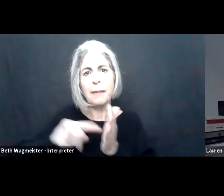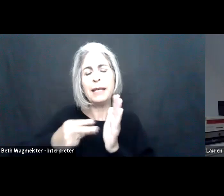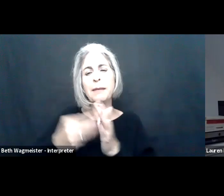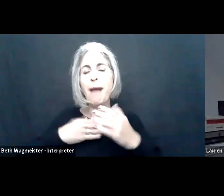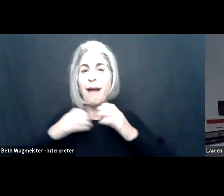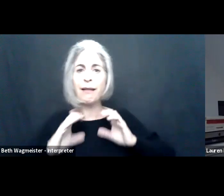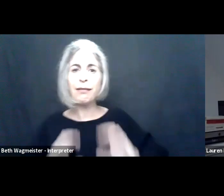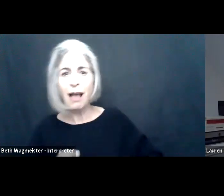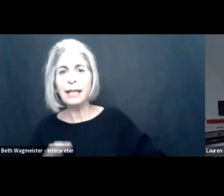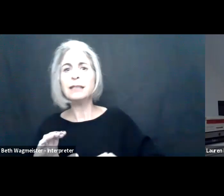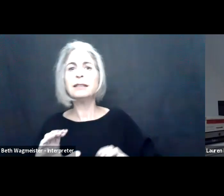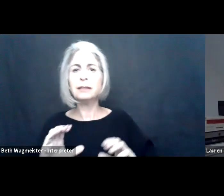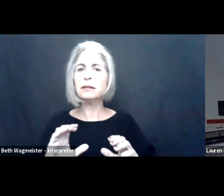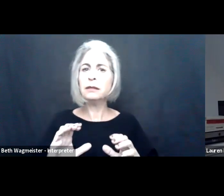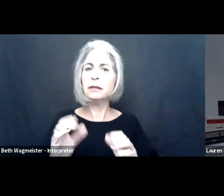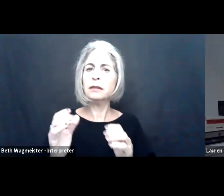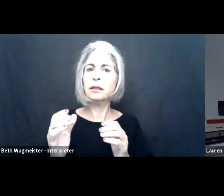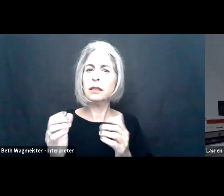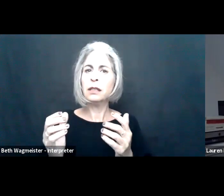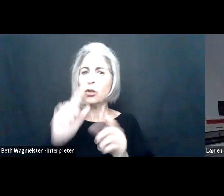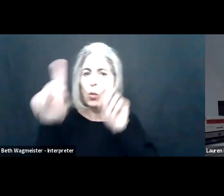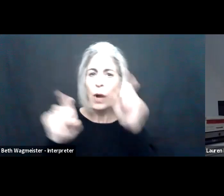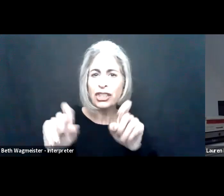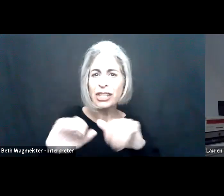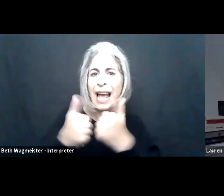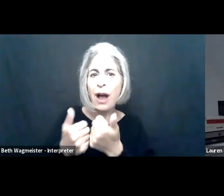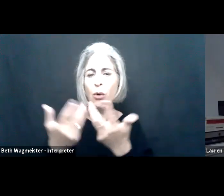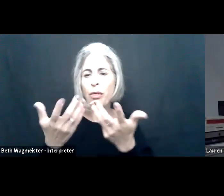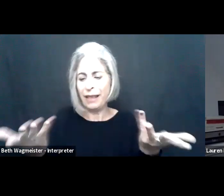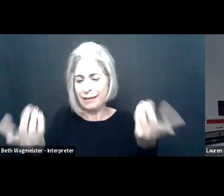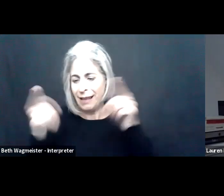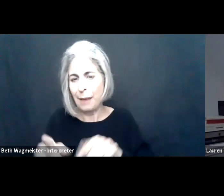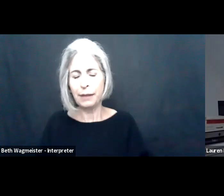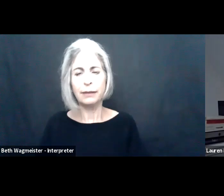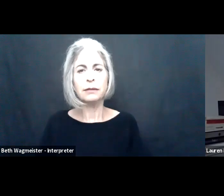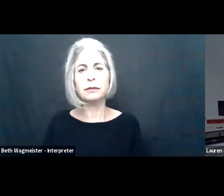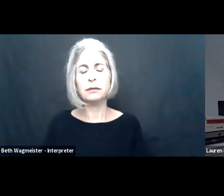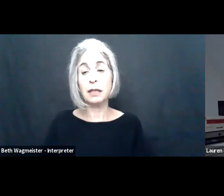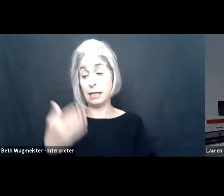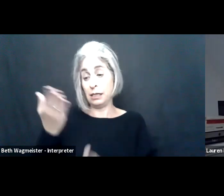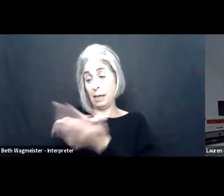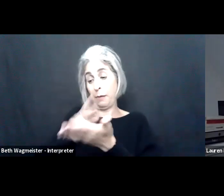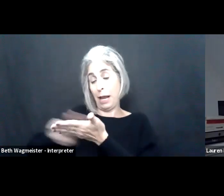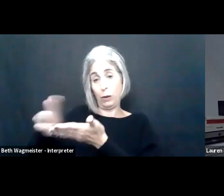that question of work and how it gets done. And so I want to share some research